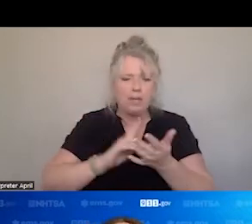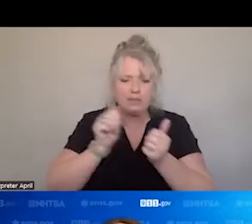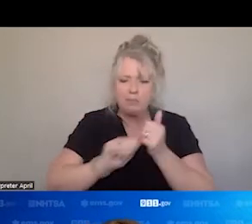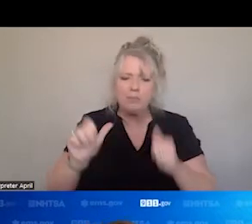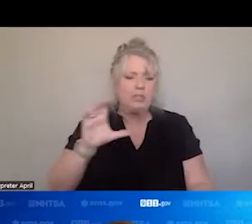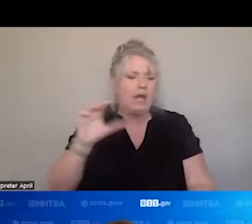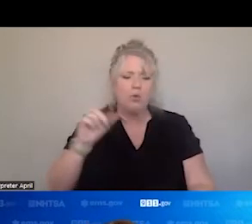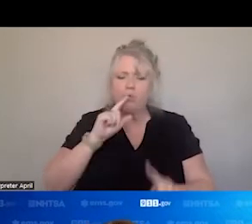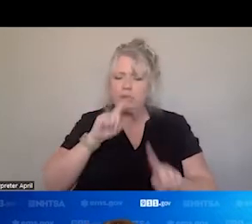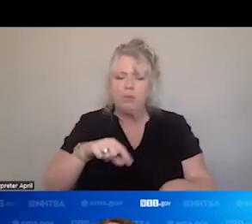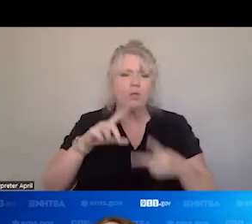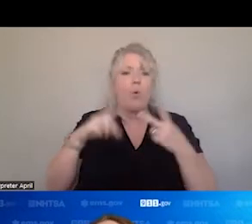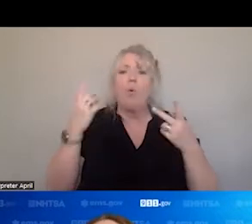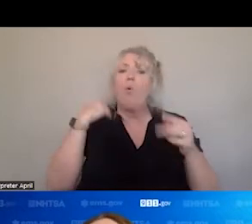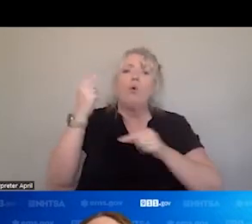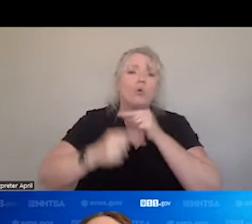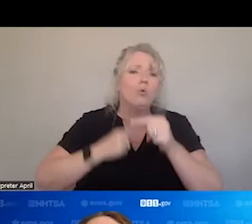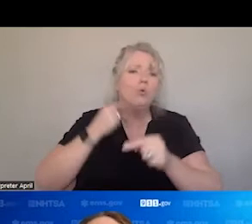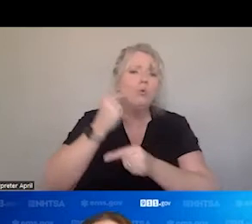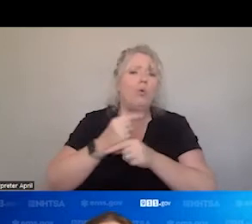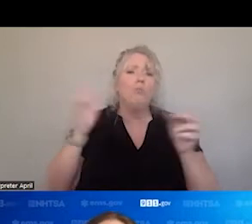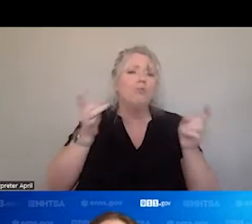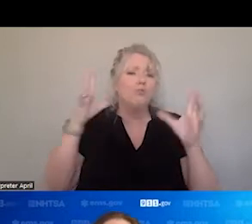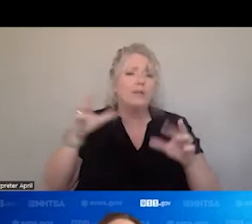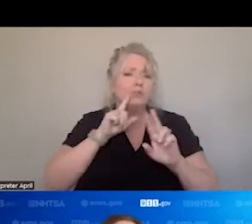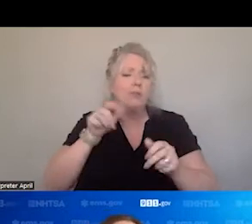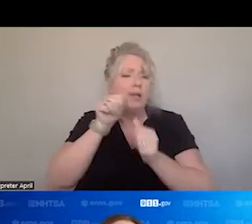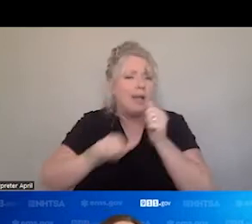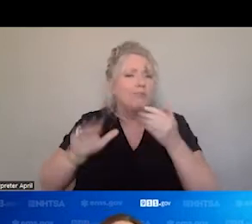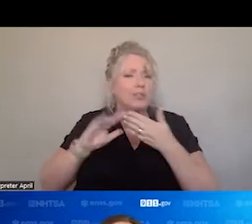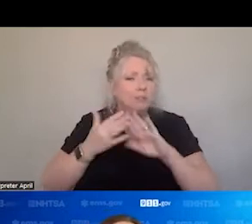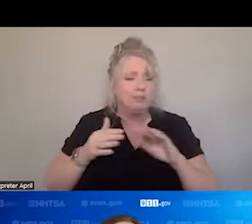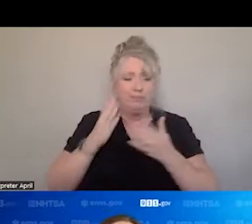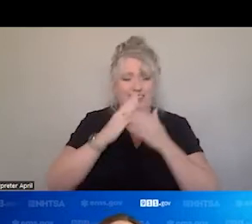OR MOBILE CRISIS RESPONSE IN EVERY COMMUNITY. IN COMMUNITIES WHERE THE RESPONSES DON'T EXIST,